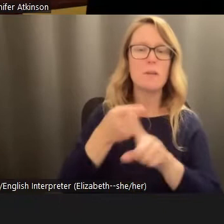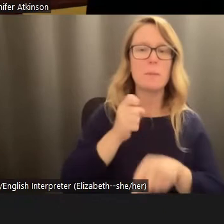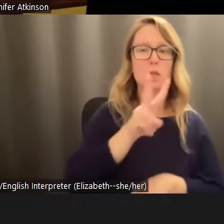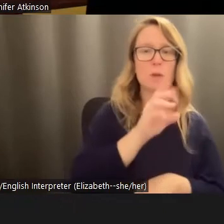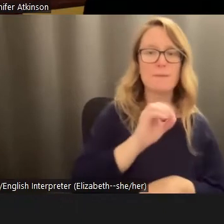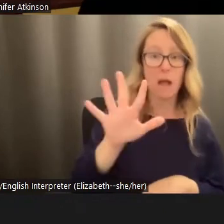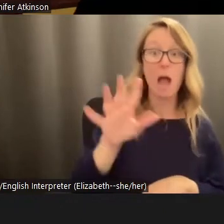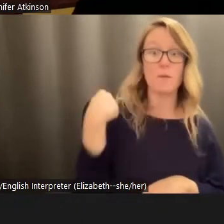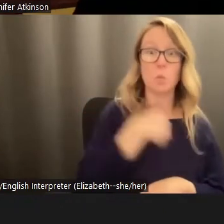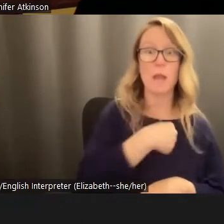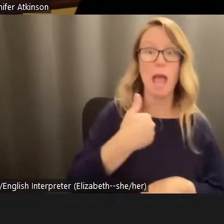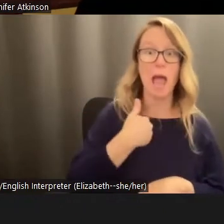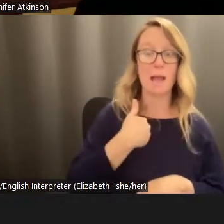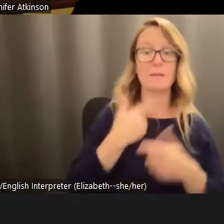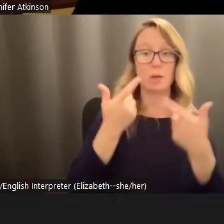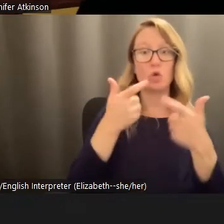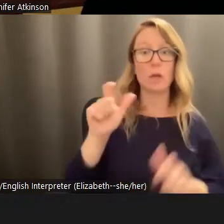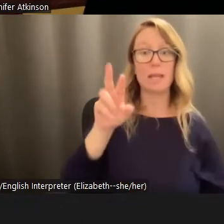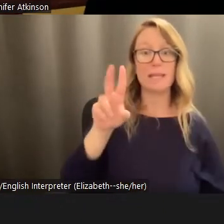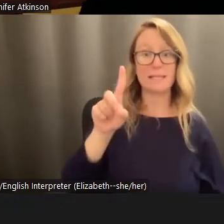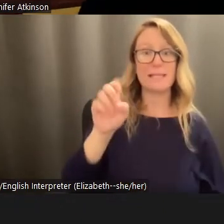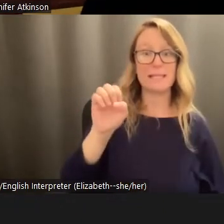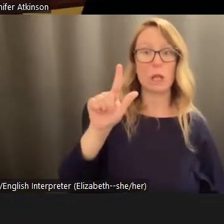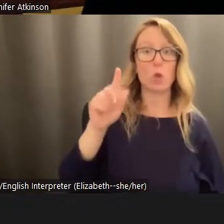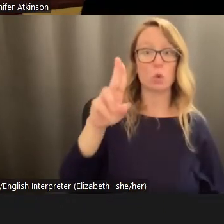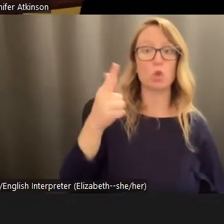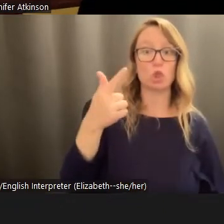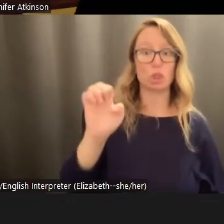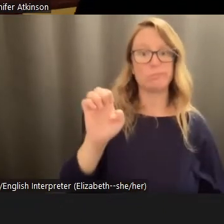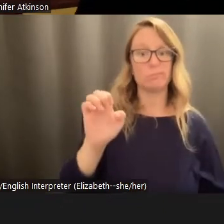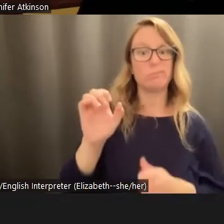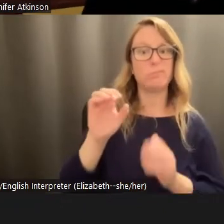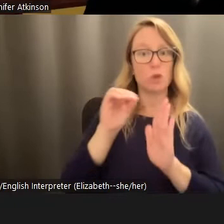had the great deludes, and in New Orleans, they went to places